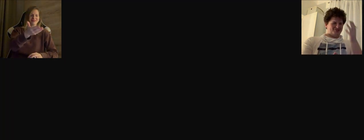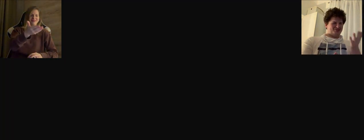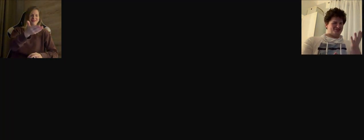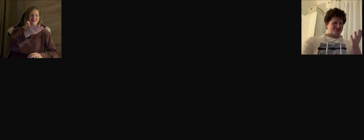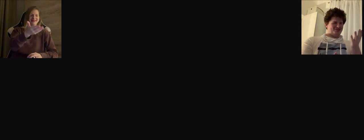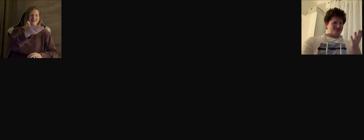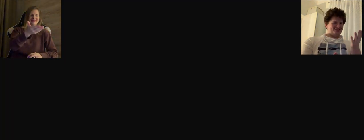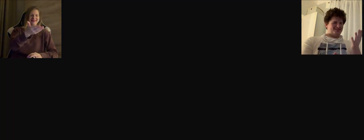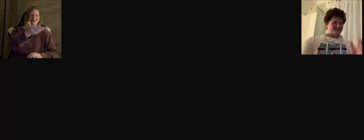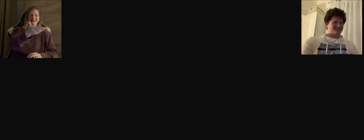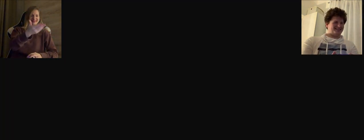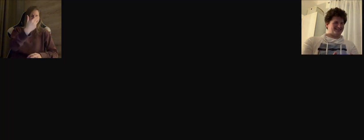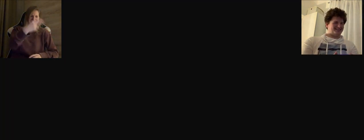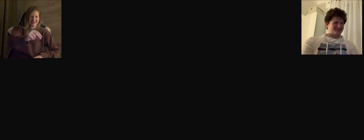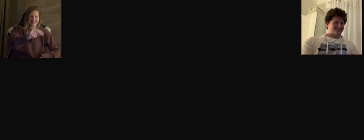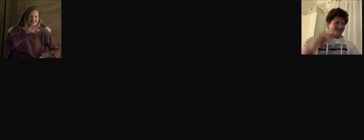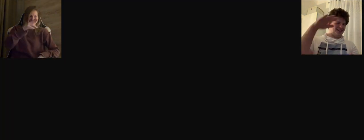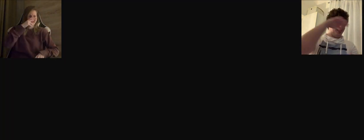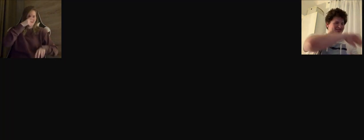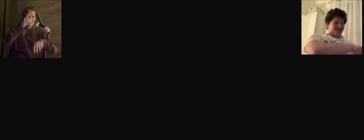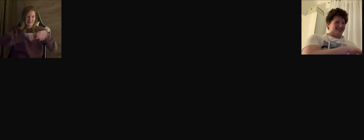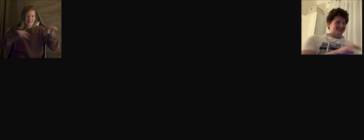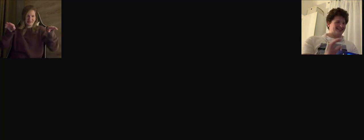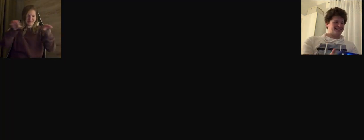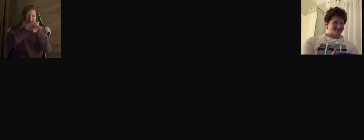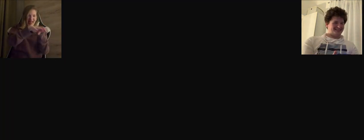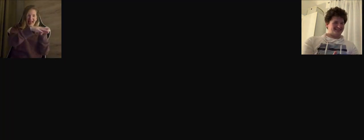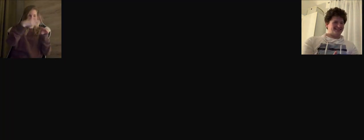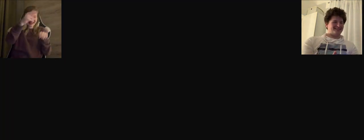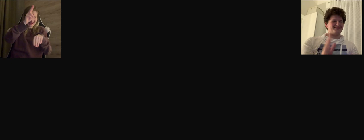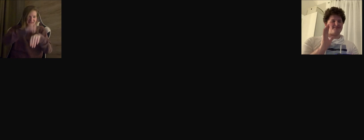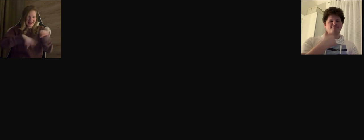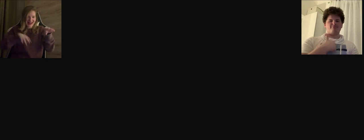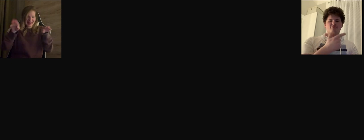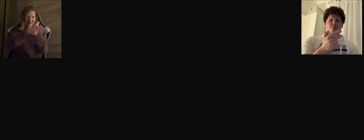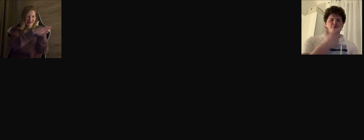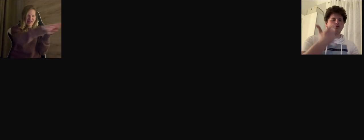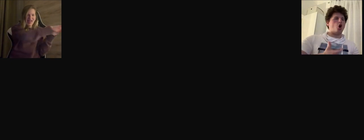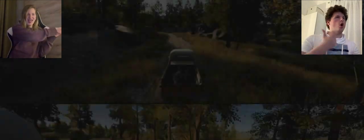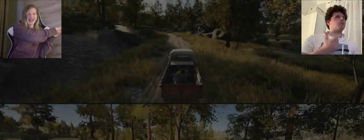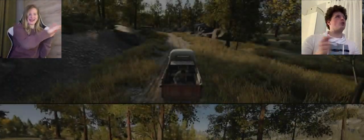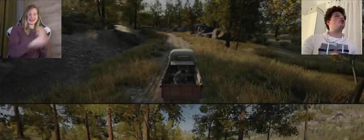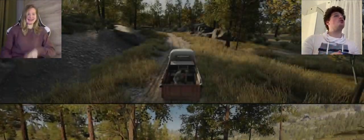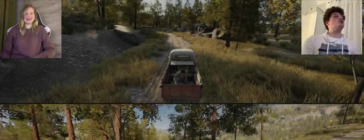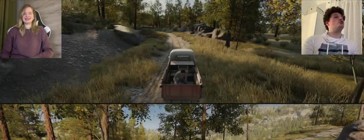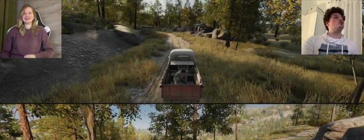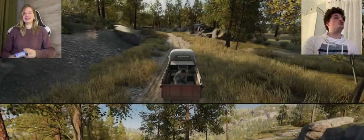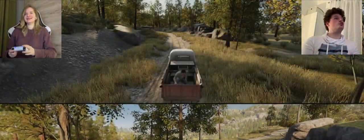K: what are you? Why didn't you shoot them? A: what are you? Why did we fall like this? K: No! I couldn't do anything because the policemen hit me straight and bye A: ok, I'm aiming the tires!